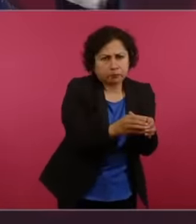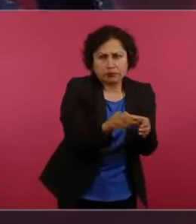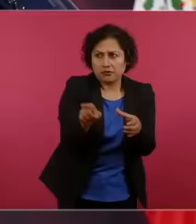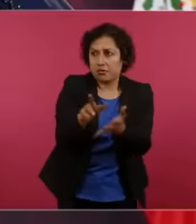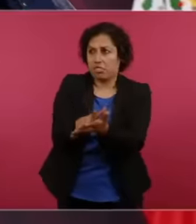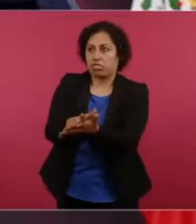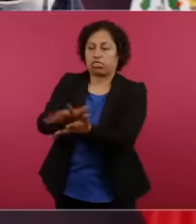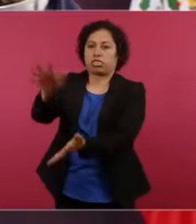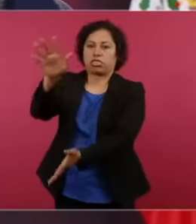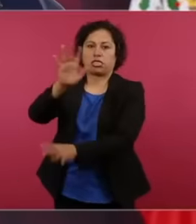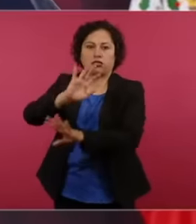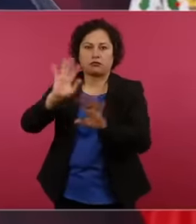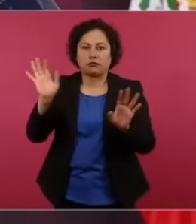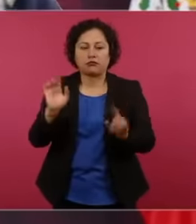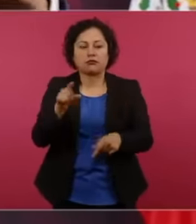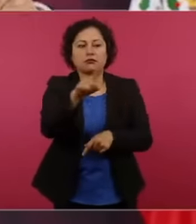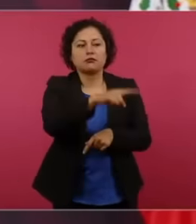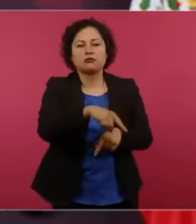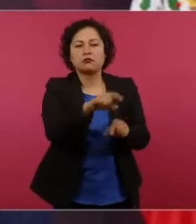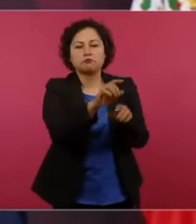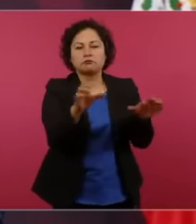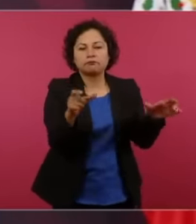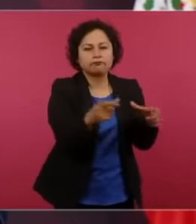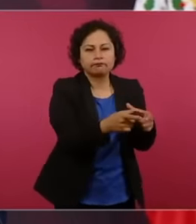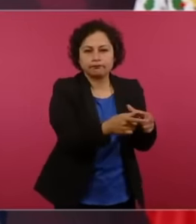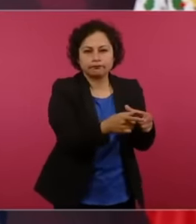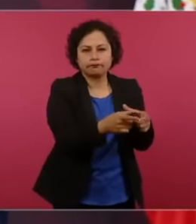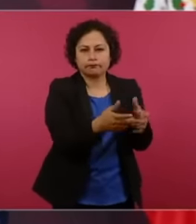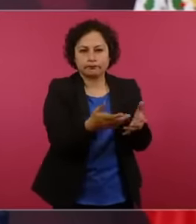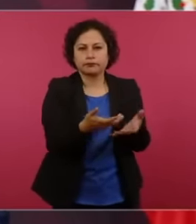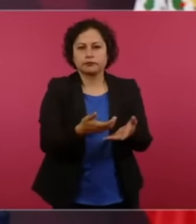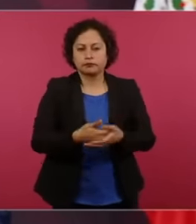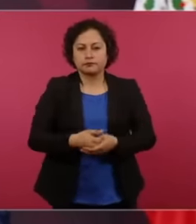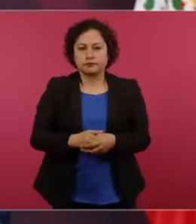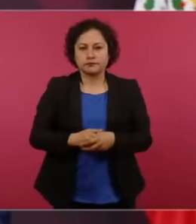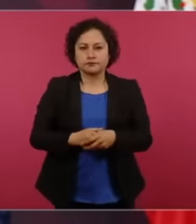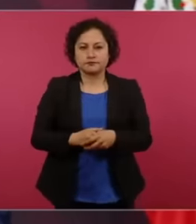this there is